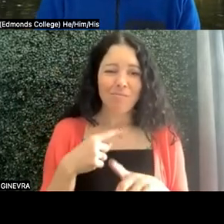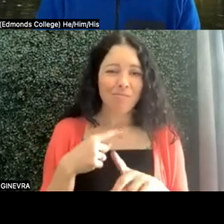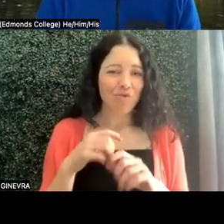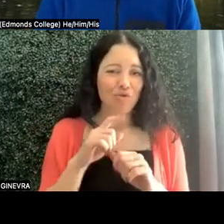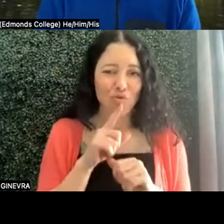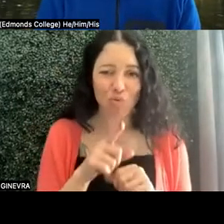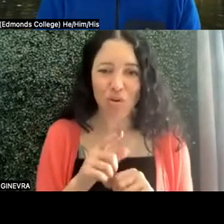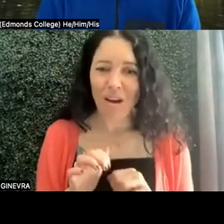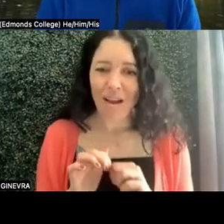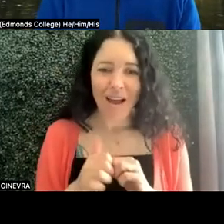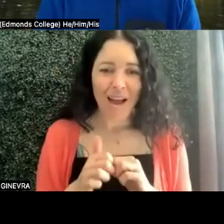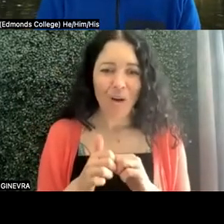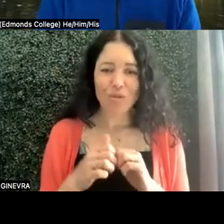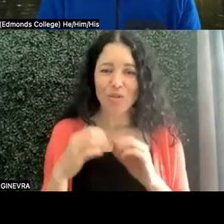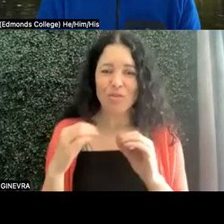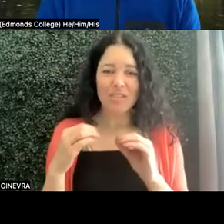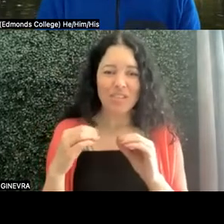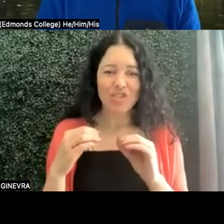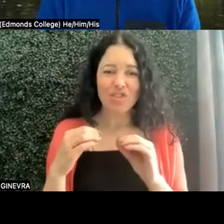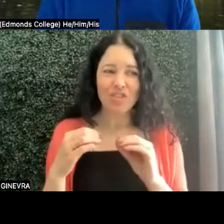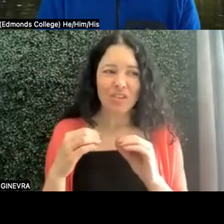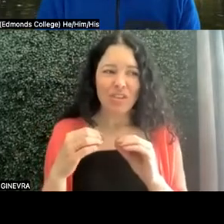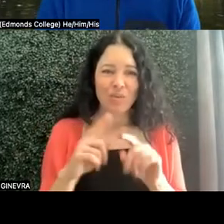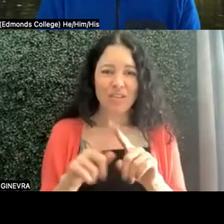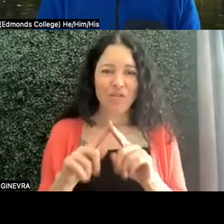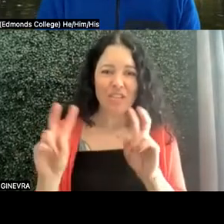describe a graph-- how do you teach a student a graph who can't see the graph?